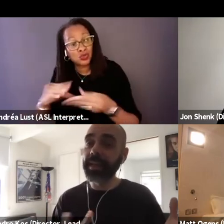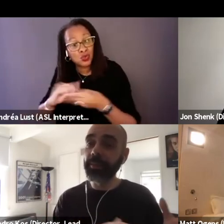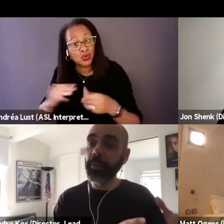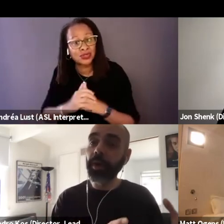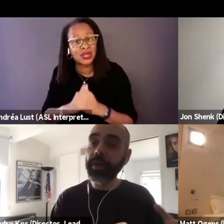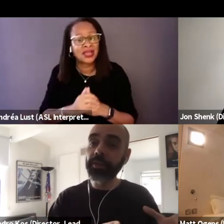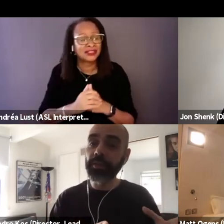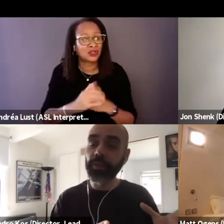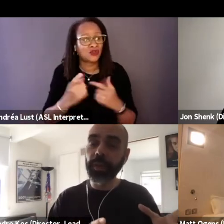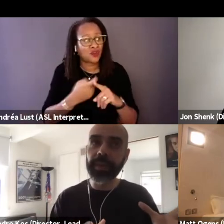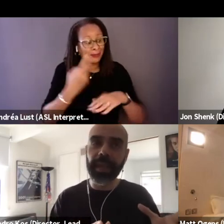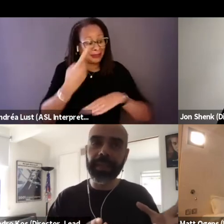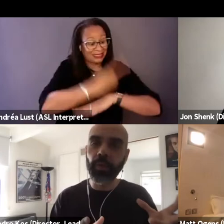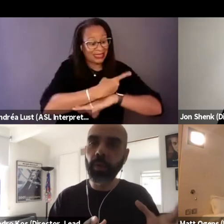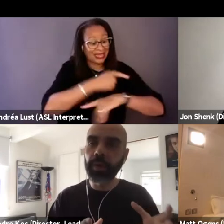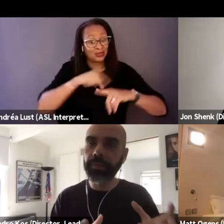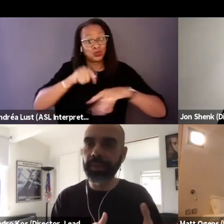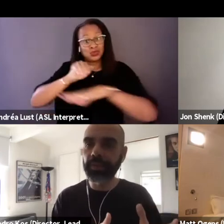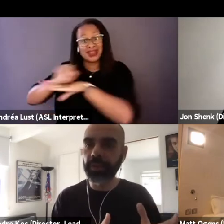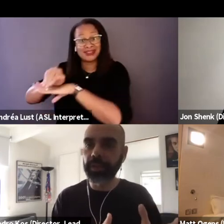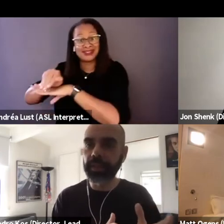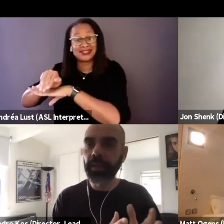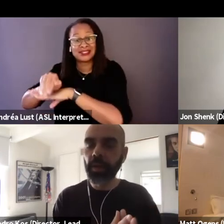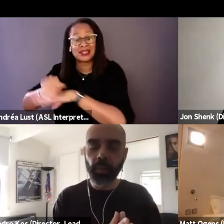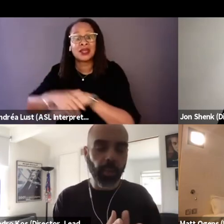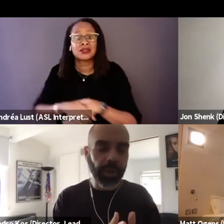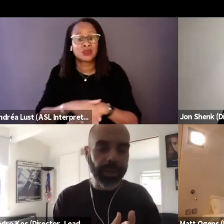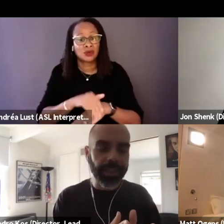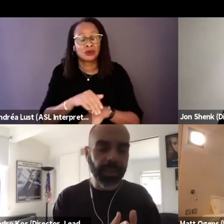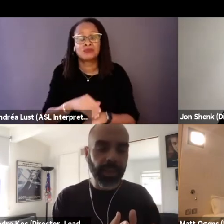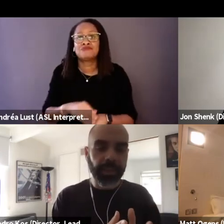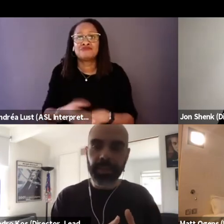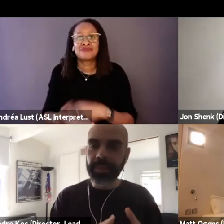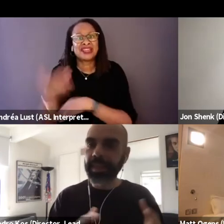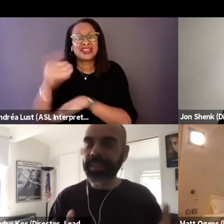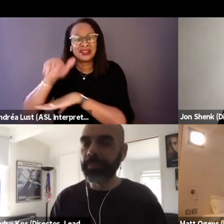And then we wanted to do, I think at the core of this journey was the things that,